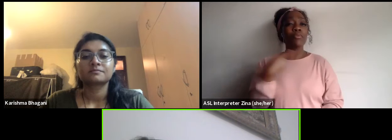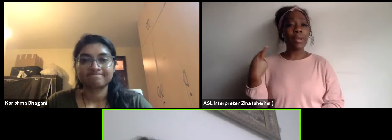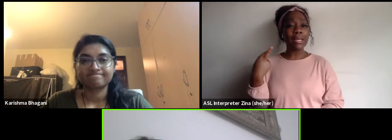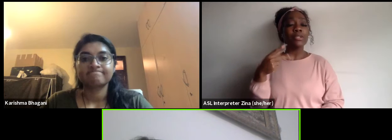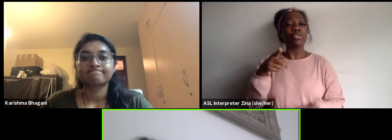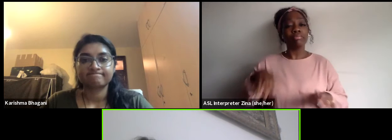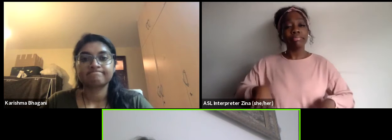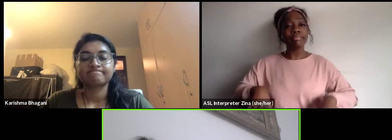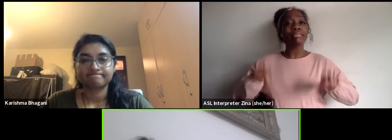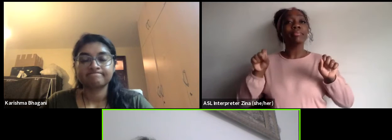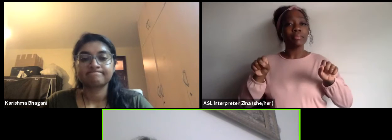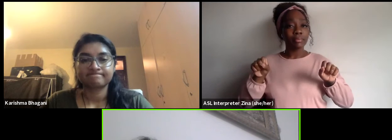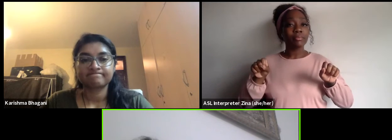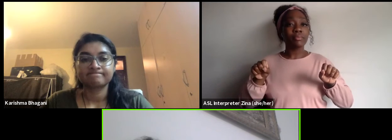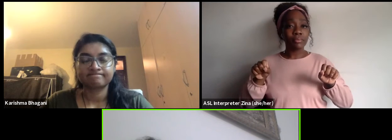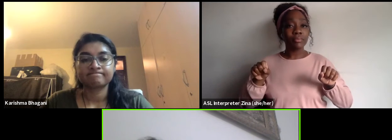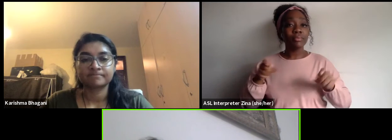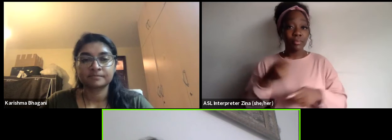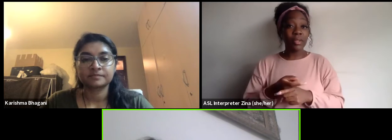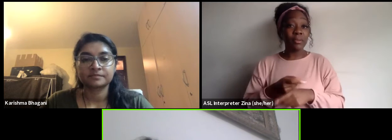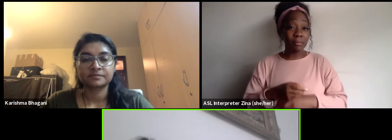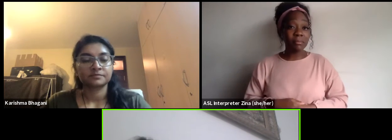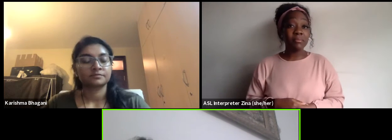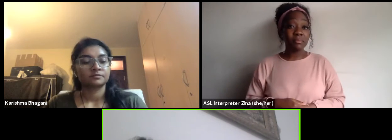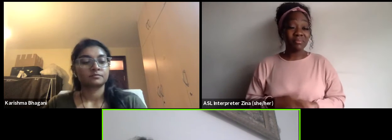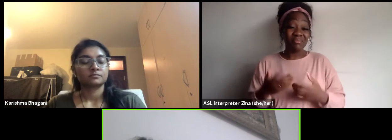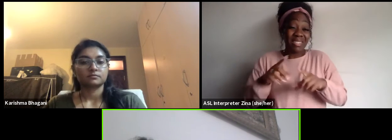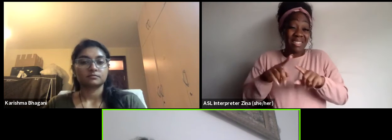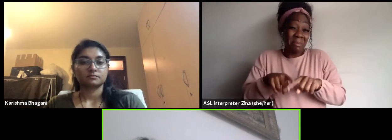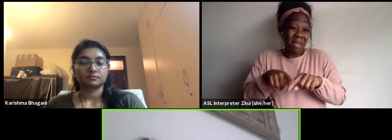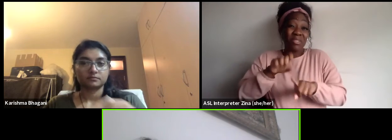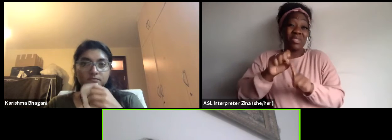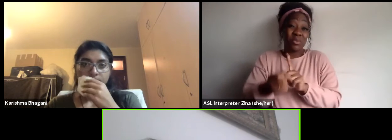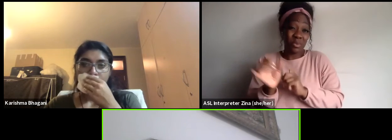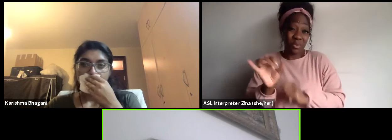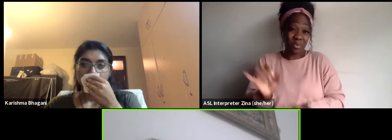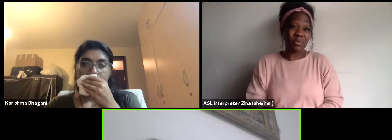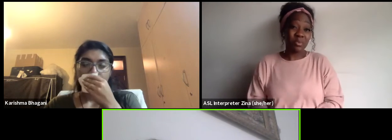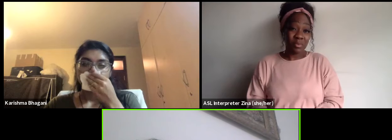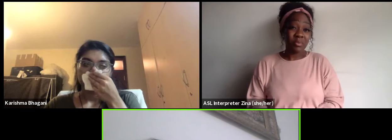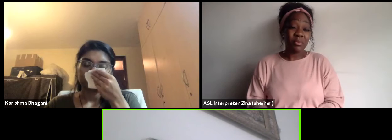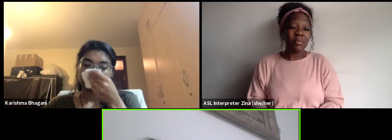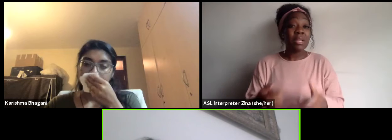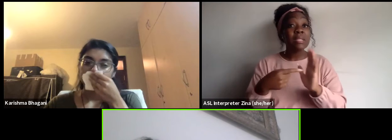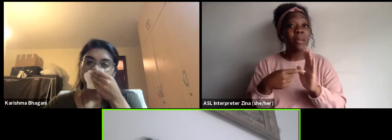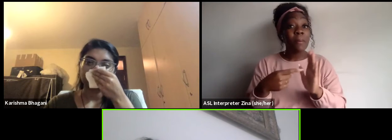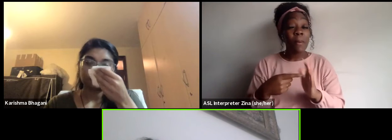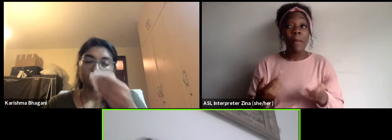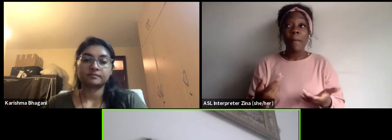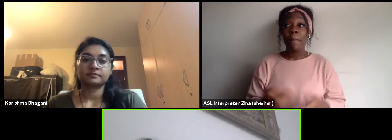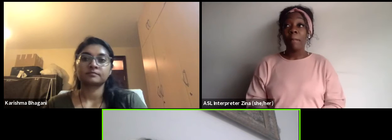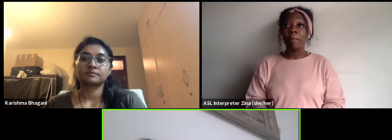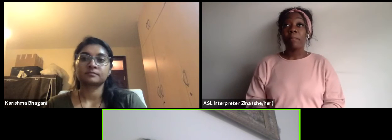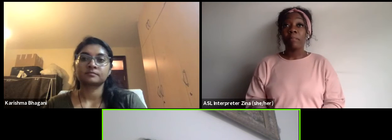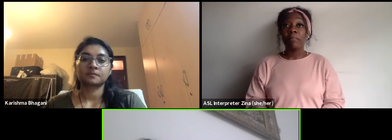And it depends on the context, for example that would work in Tunisia right